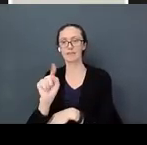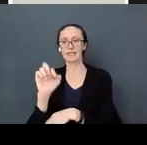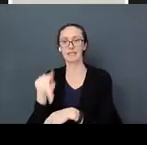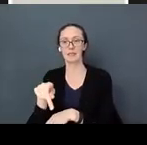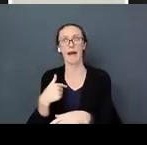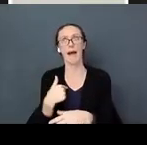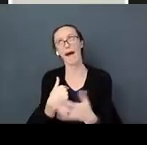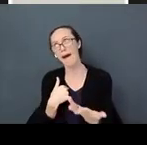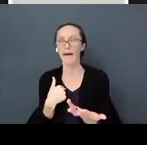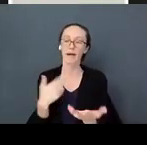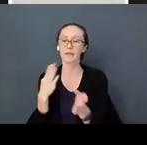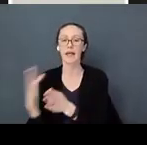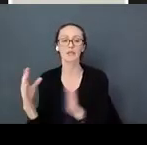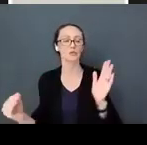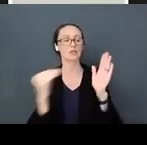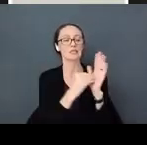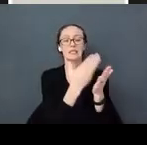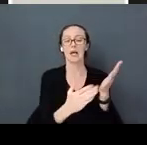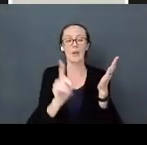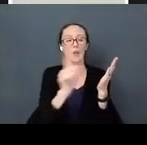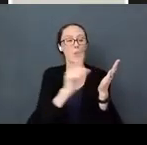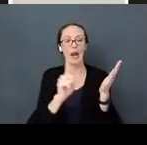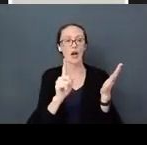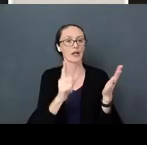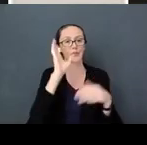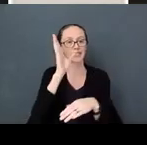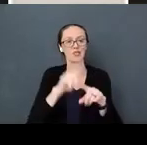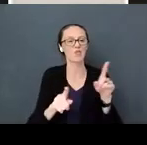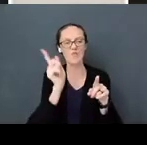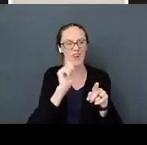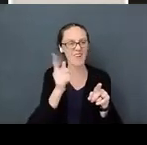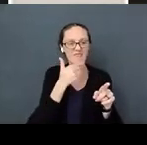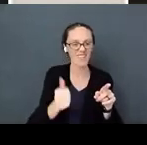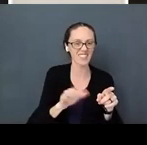of the presentation, but I couldn't find where it fit best, so am going to talk quickly about